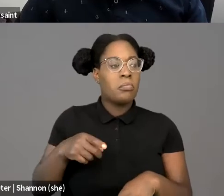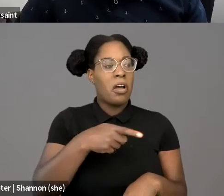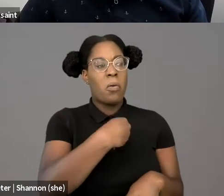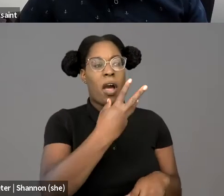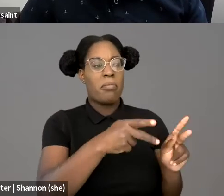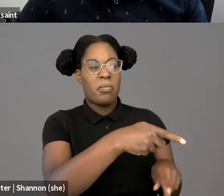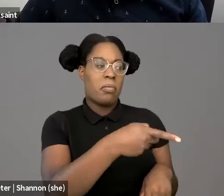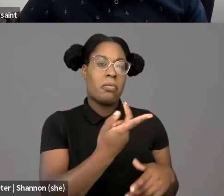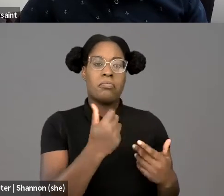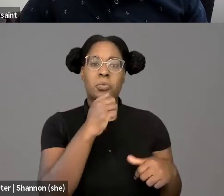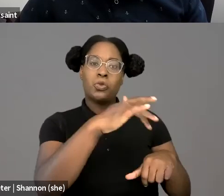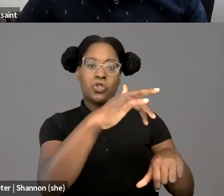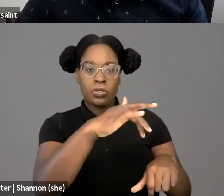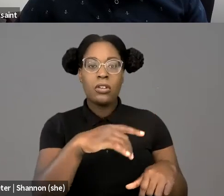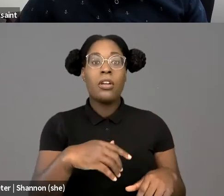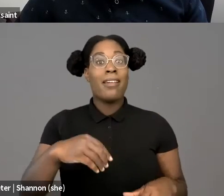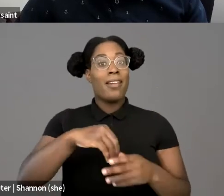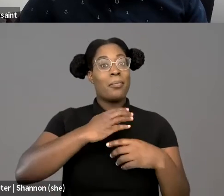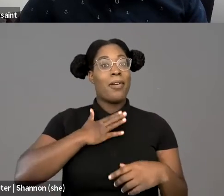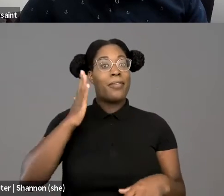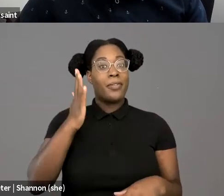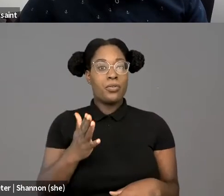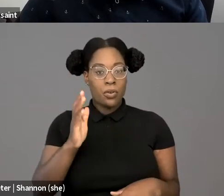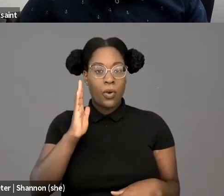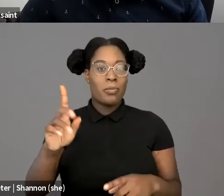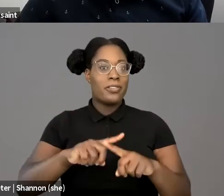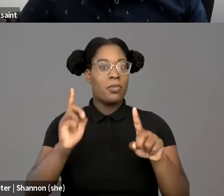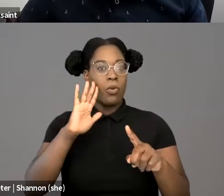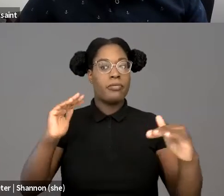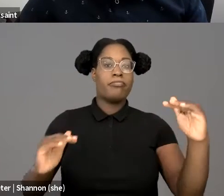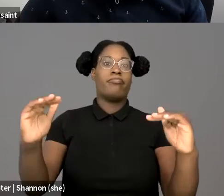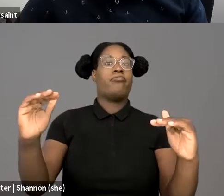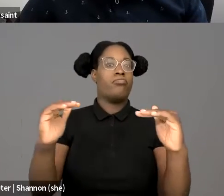It's not enacting racial comeuppance. Similarly with Afrofuturism,